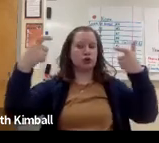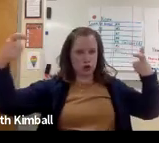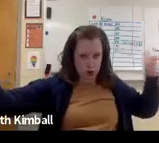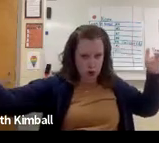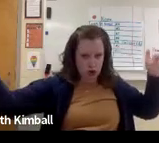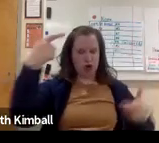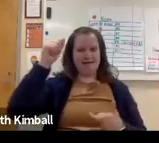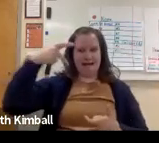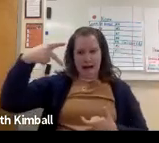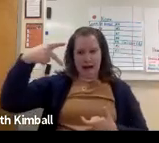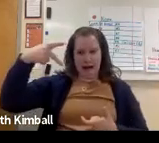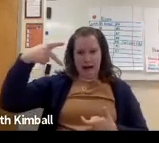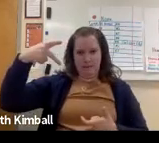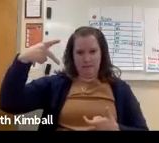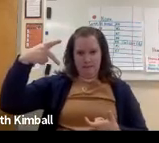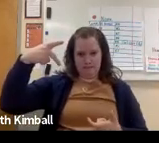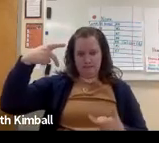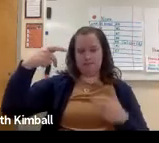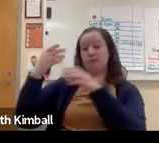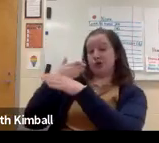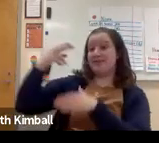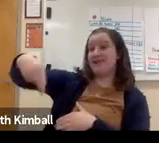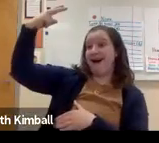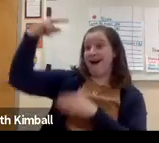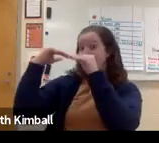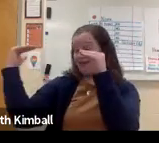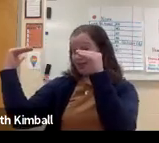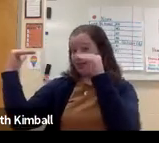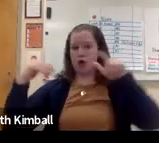into your school's curriculum, it can be a huge undertaking.